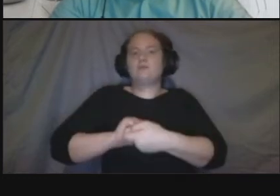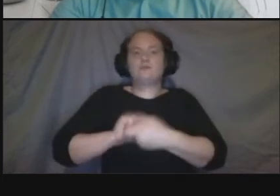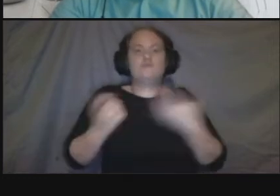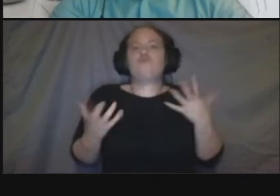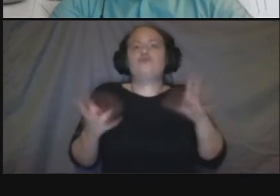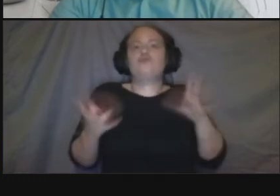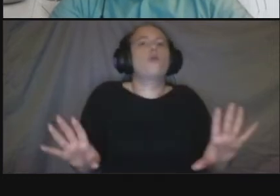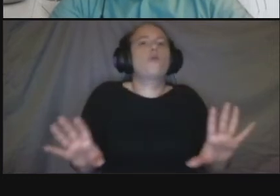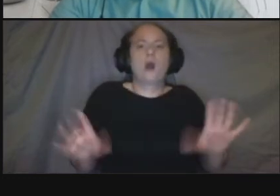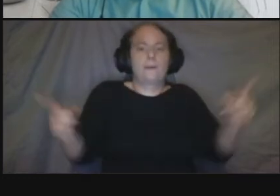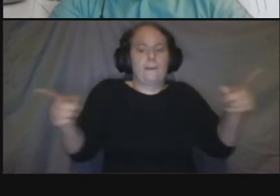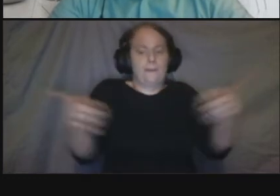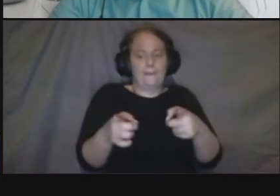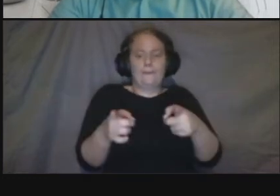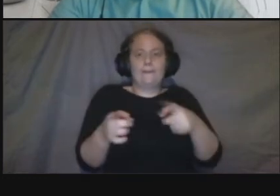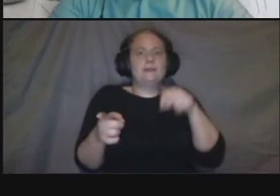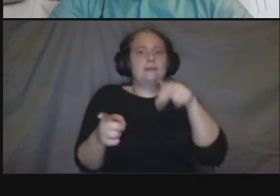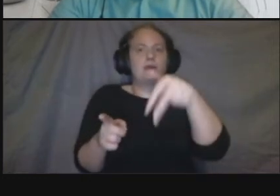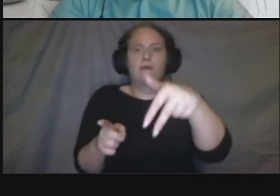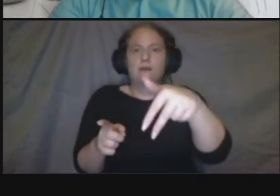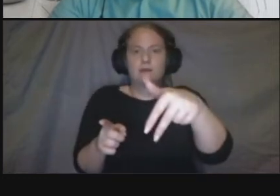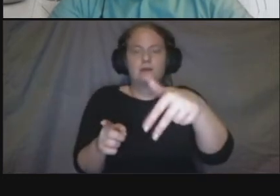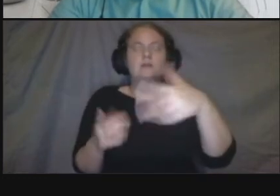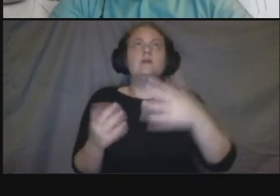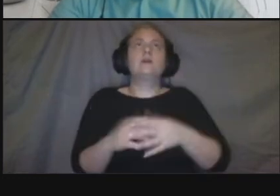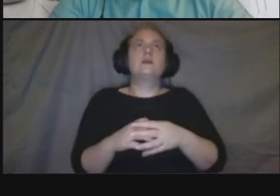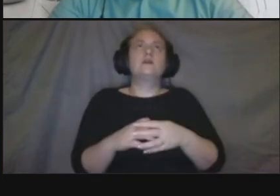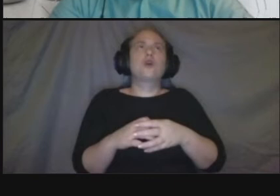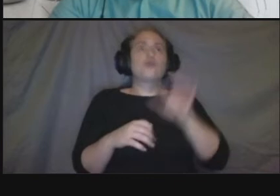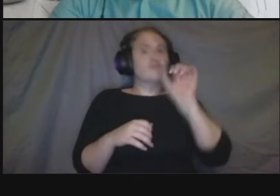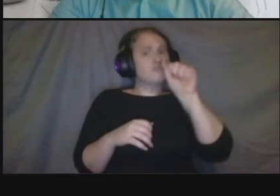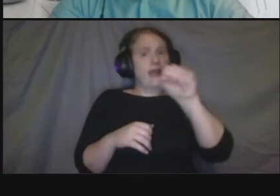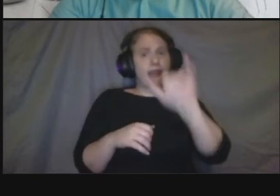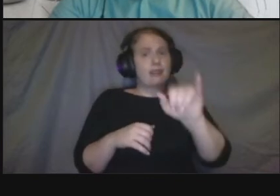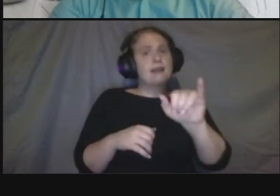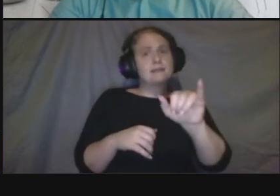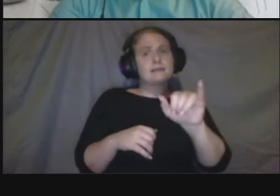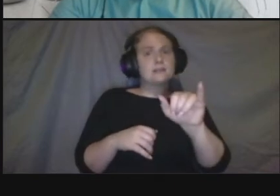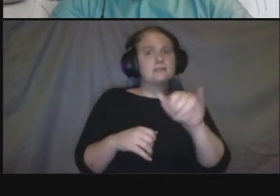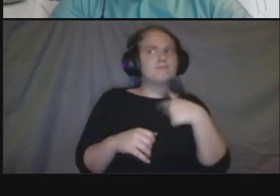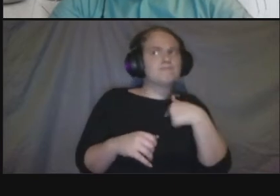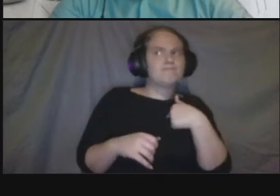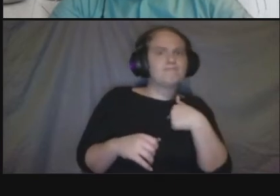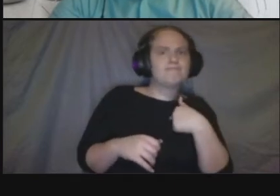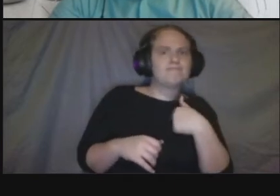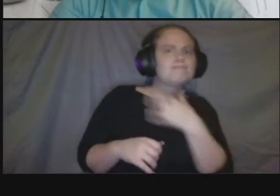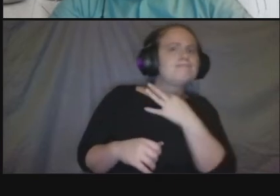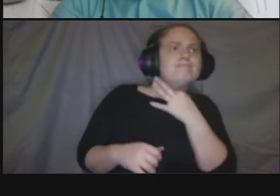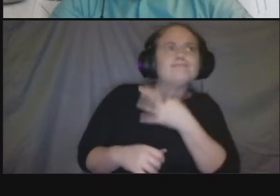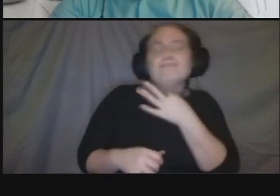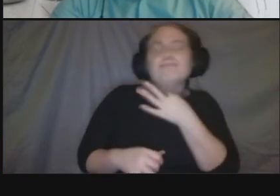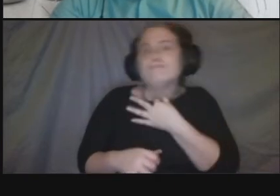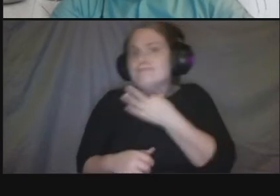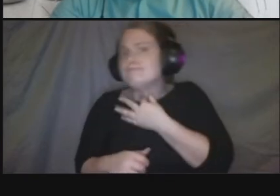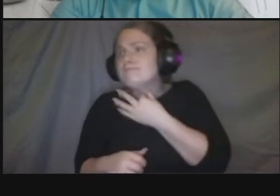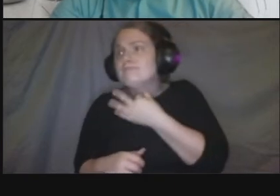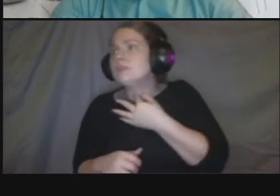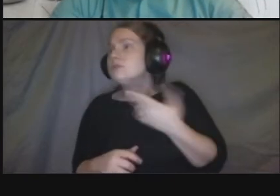need um for um to kind of take some of this extra sidewalk space is that something that people still